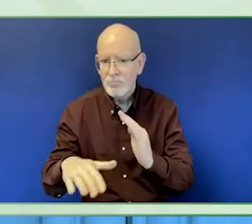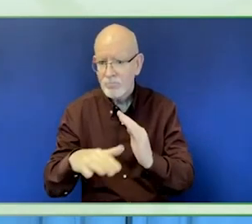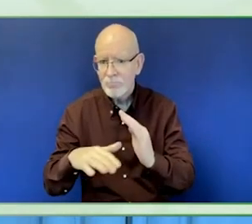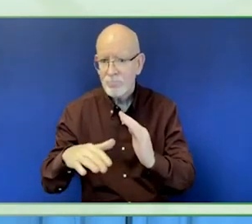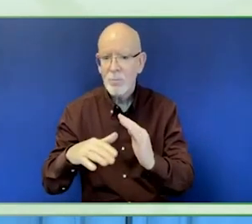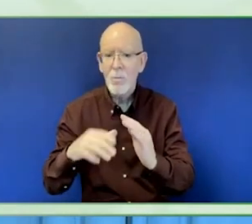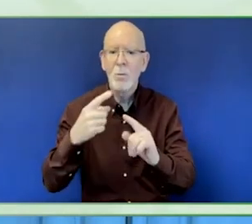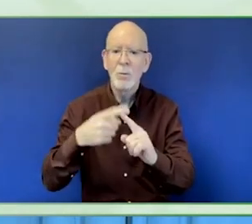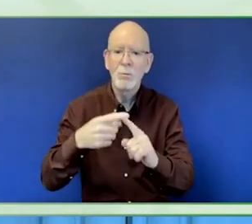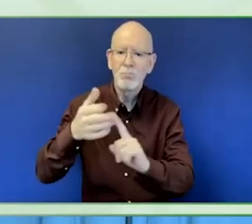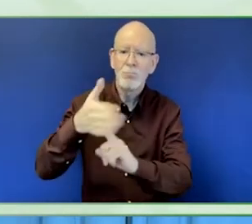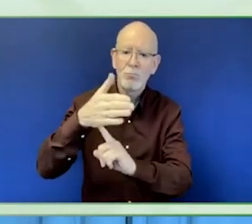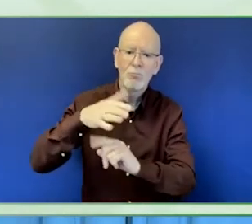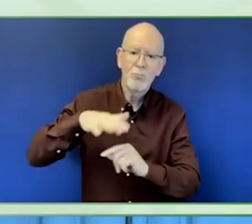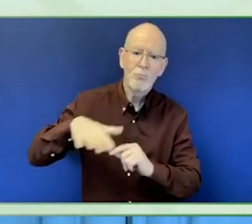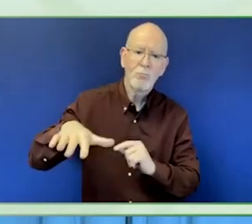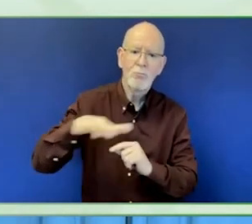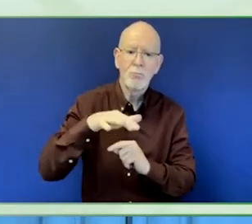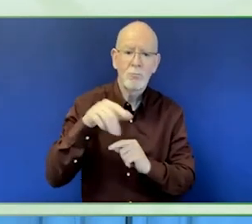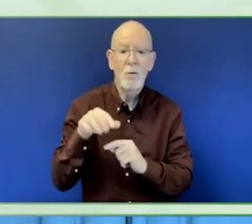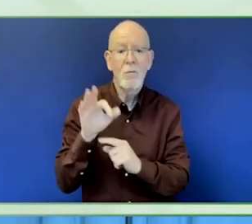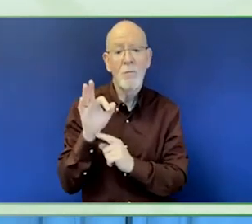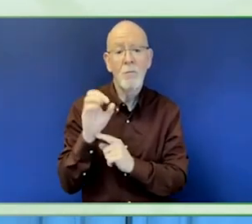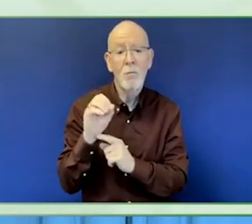Ford weaves disability into its grantmaking.